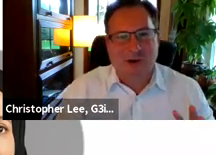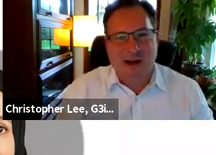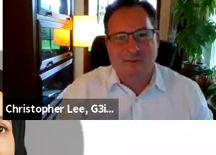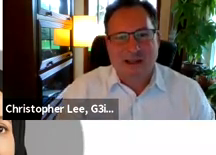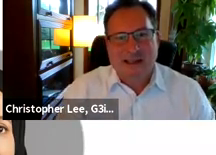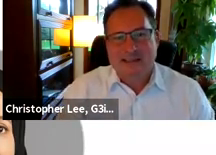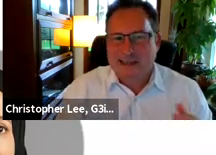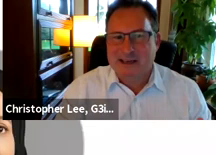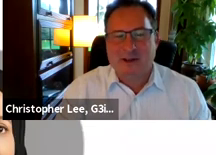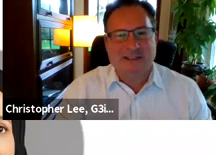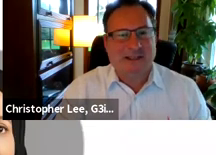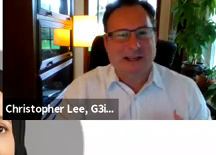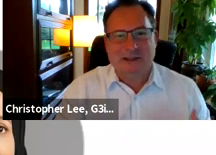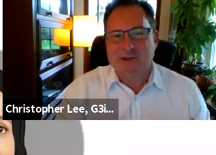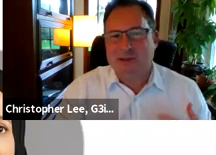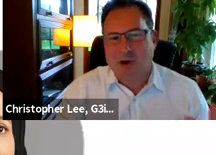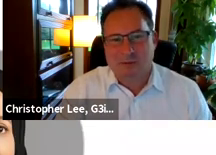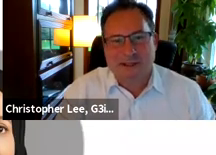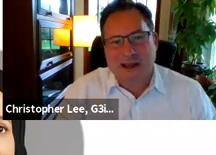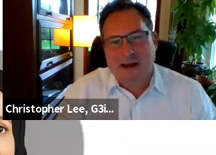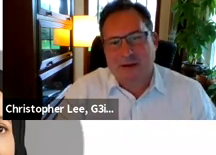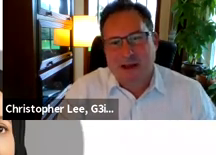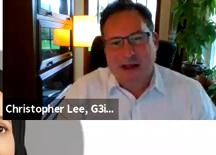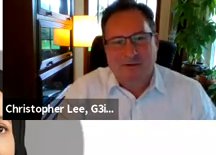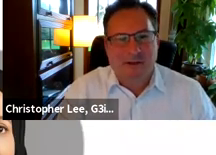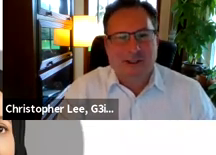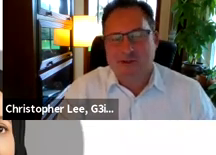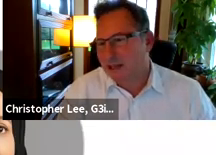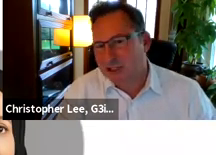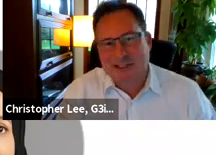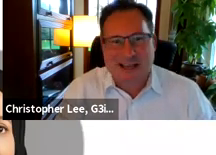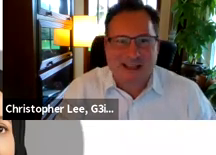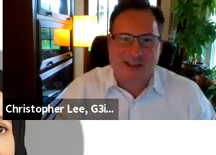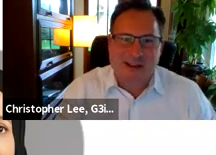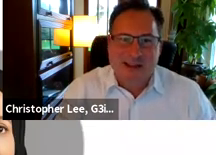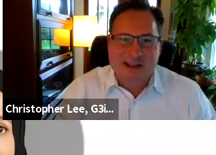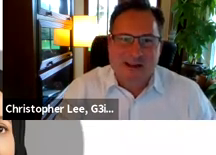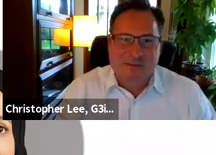Mainstreaming Accessibility Principles and Knowledge in Curricula. We have